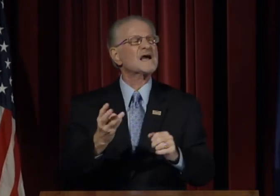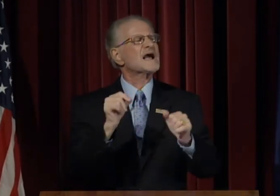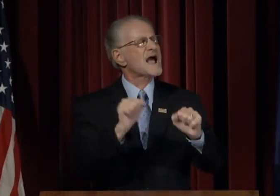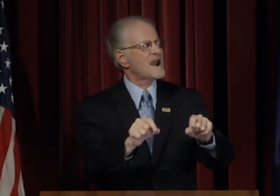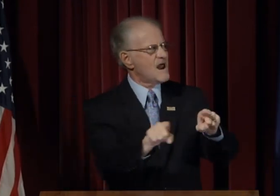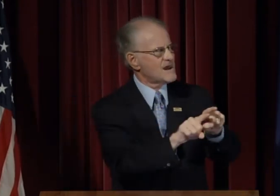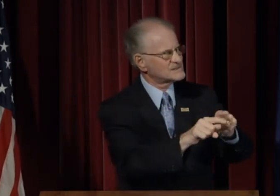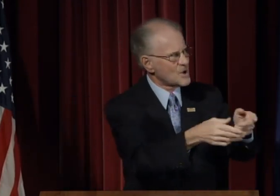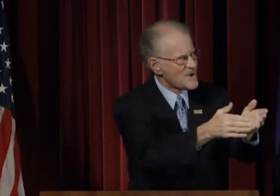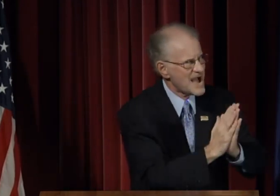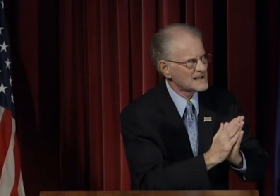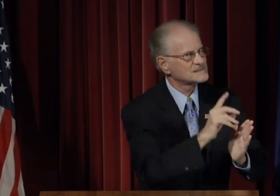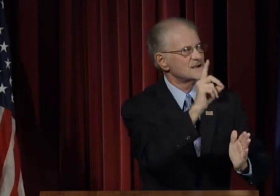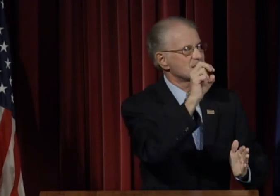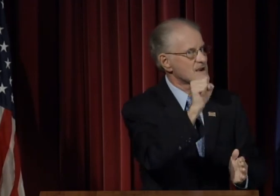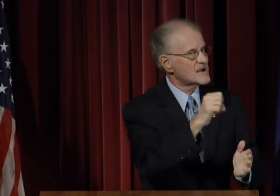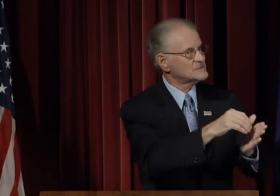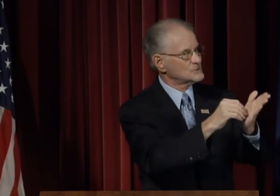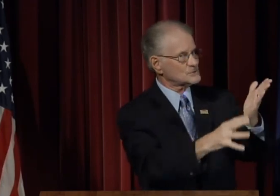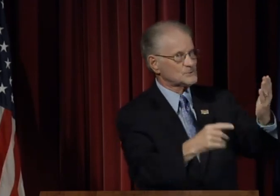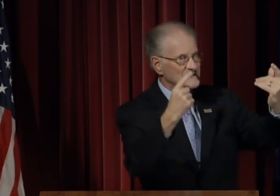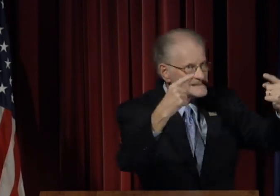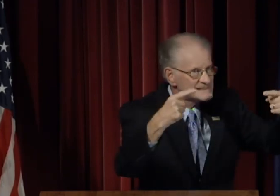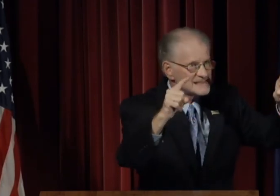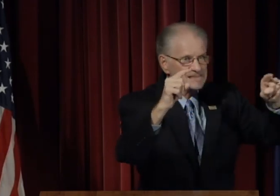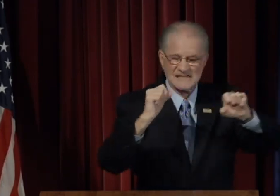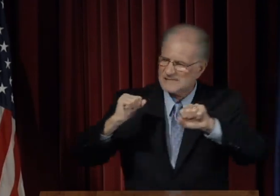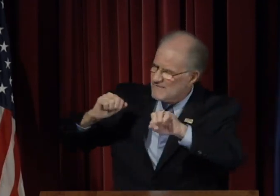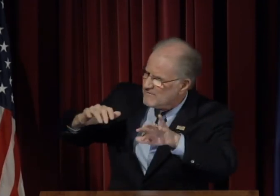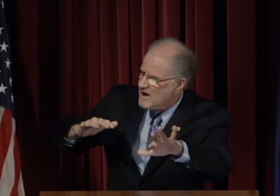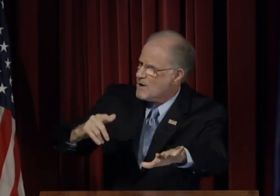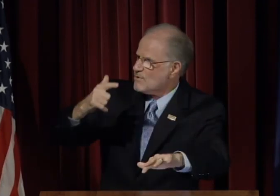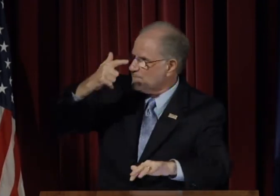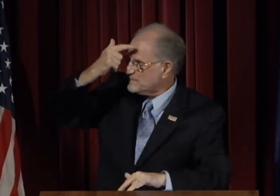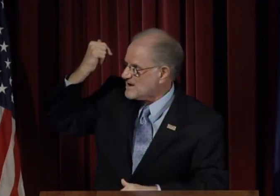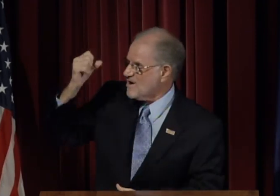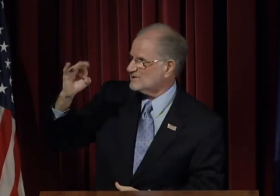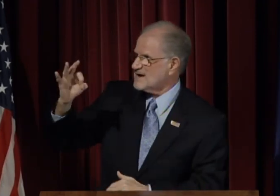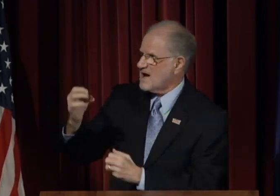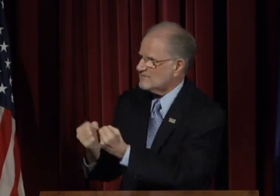We can also ask does student success flow